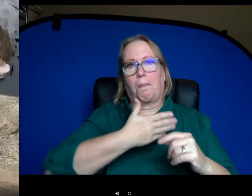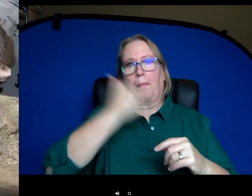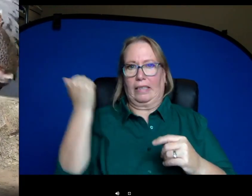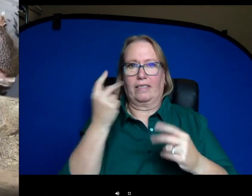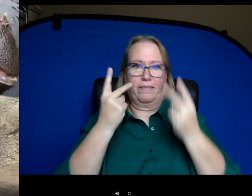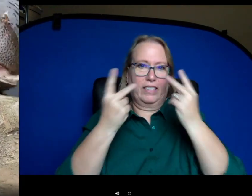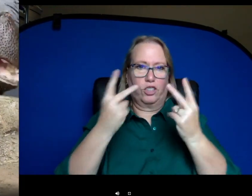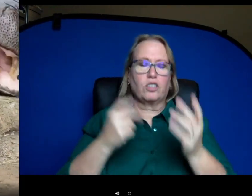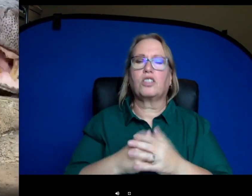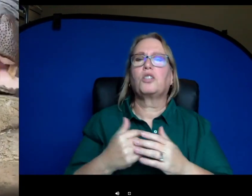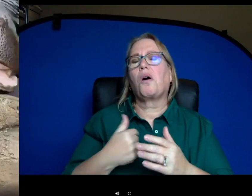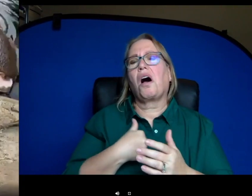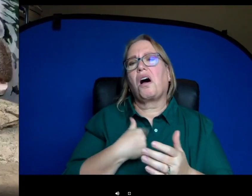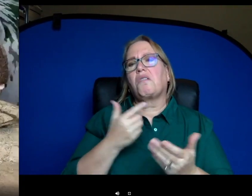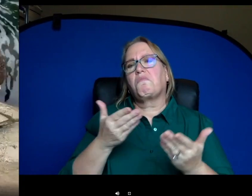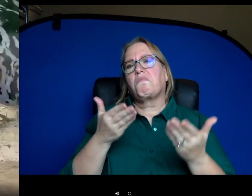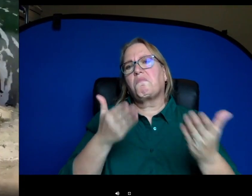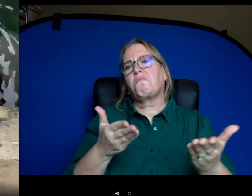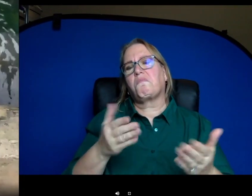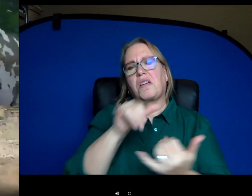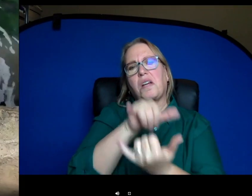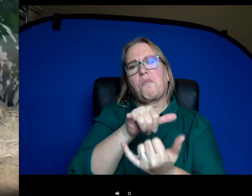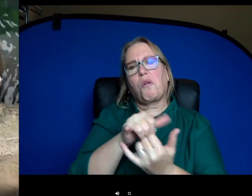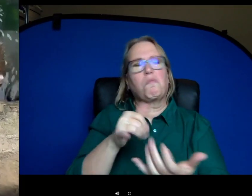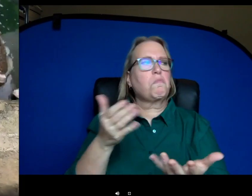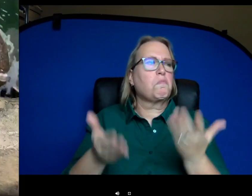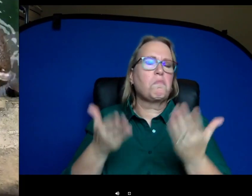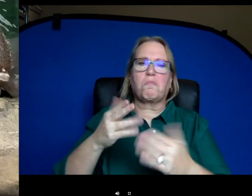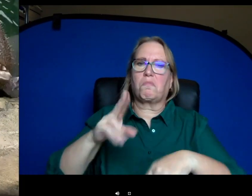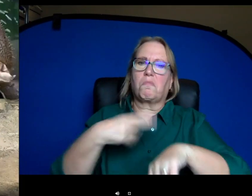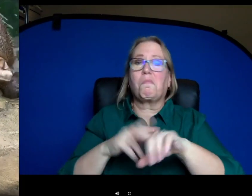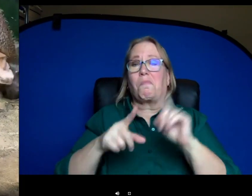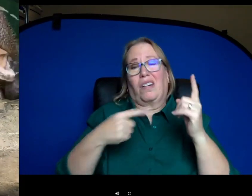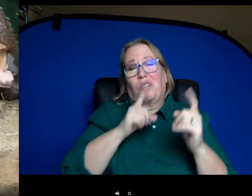vision. Um, so I'd say hippo vision is probably average but I truly do not know